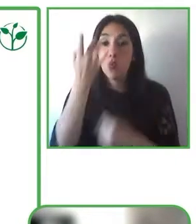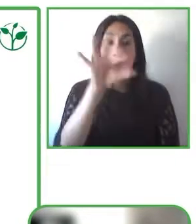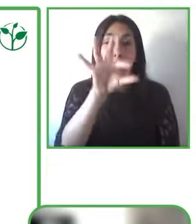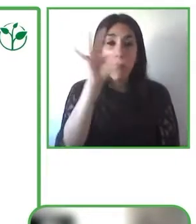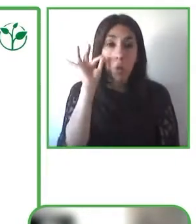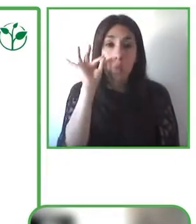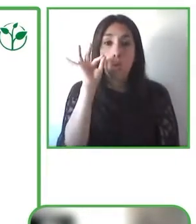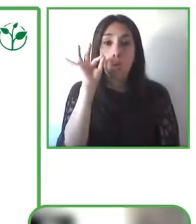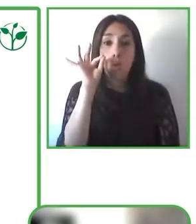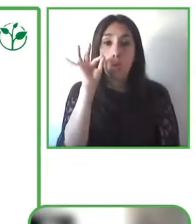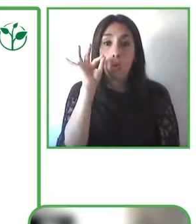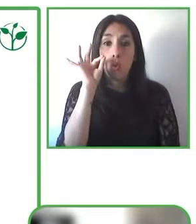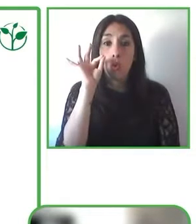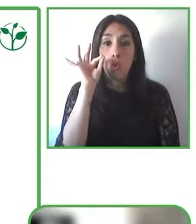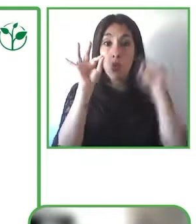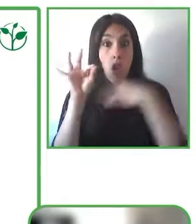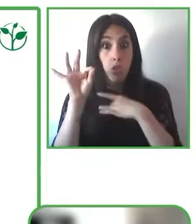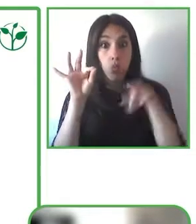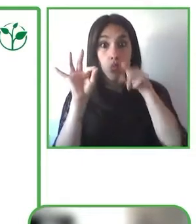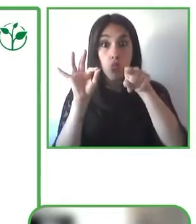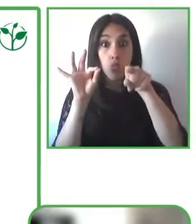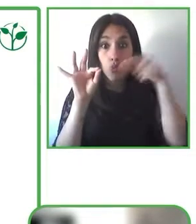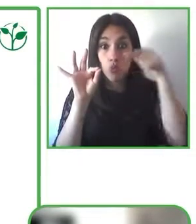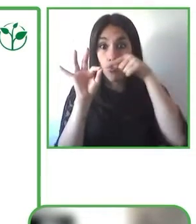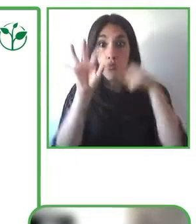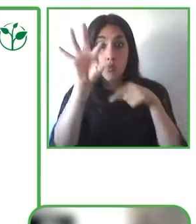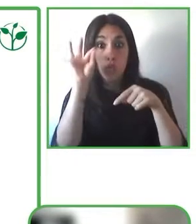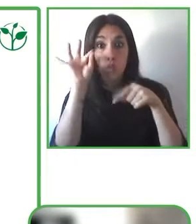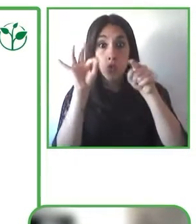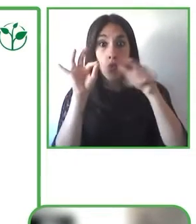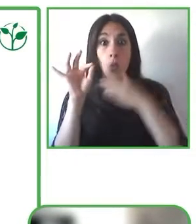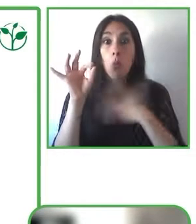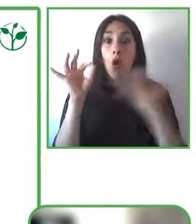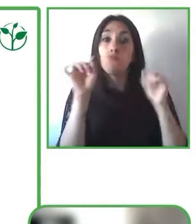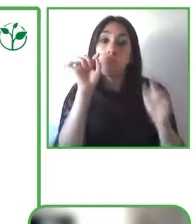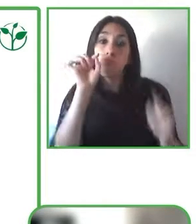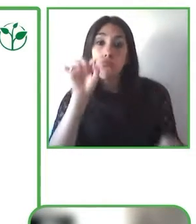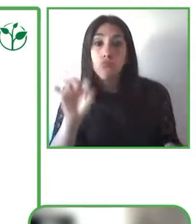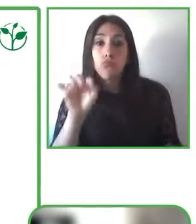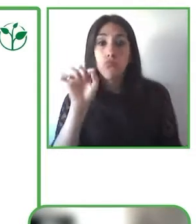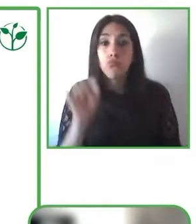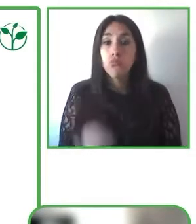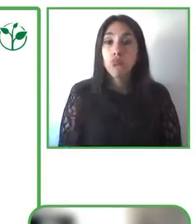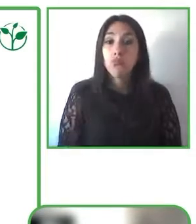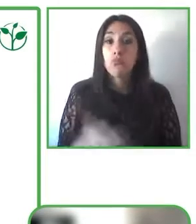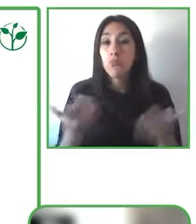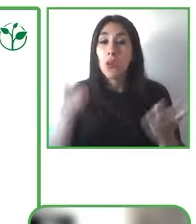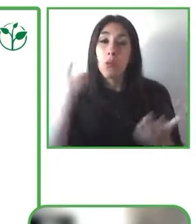so, you can go fairly broad and as we’ve indicating on the screen by selecting